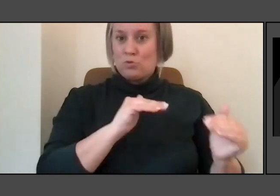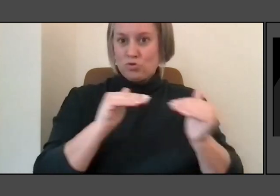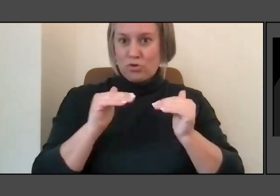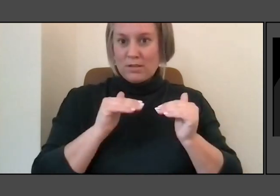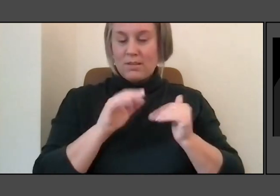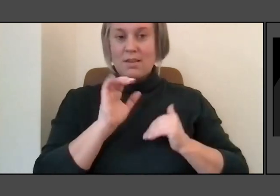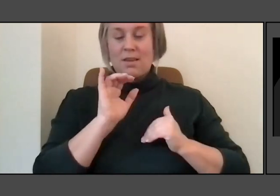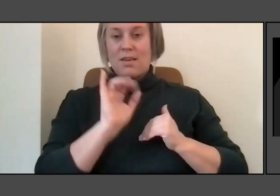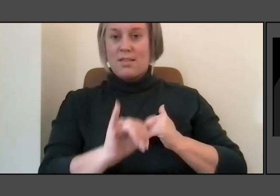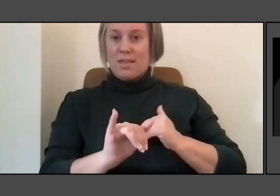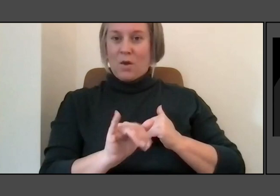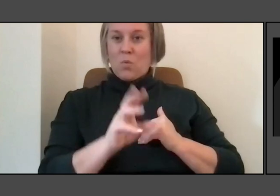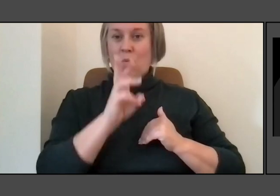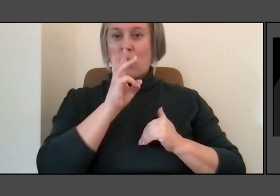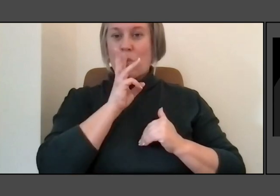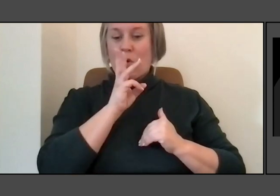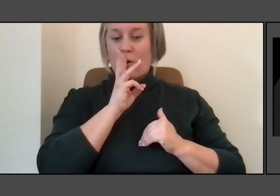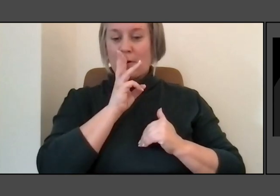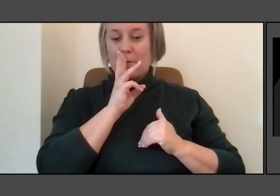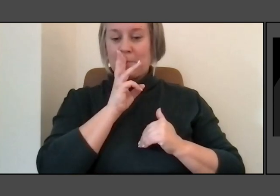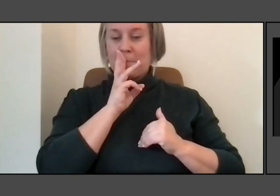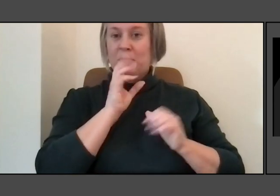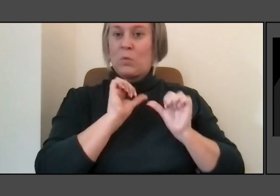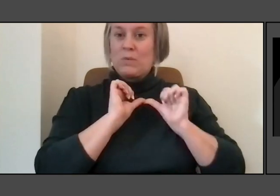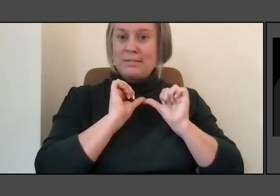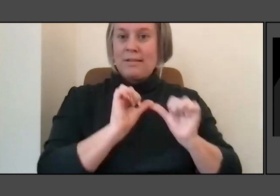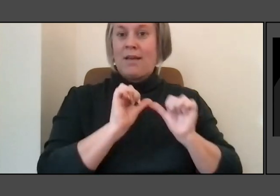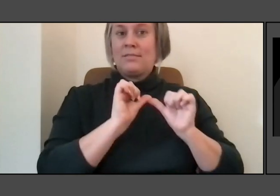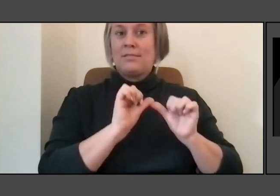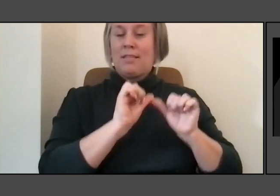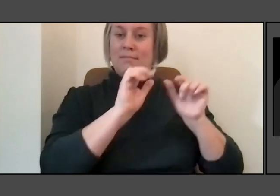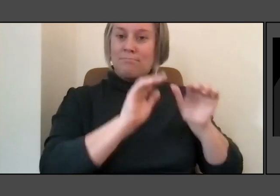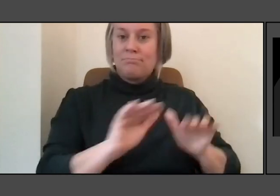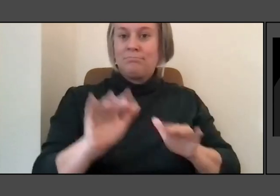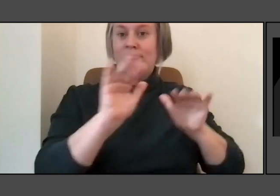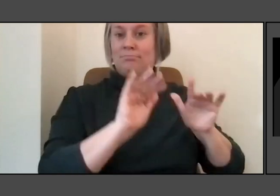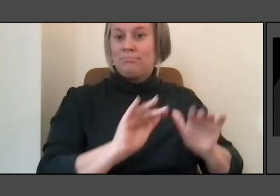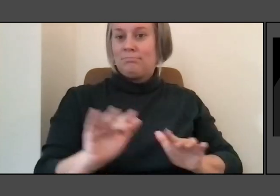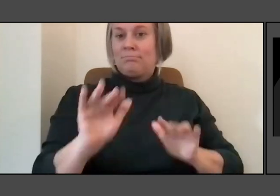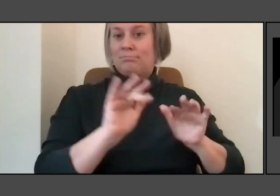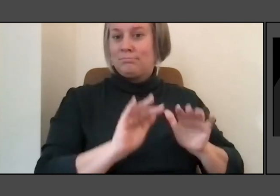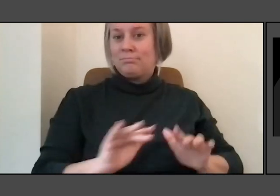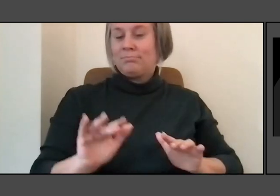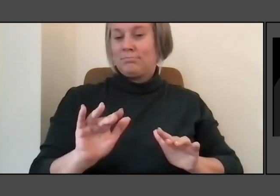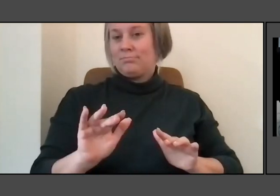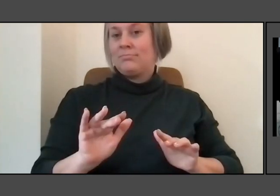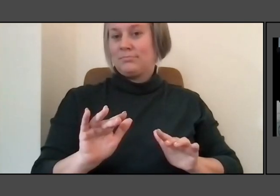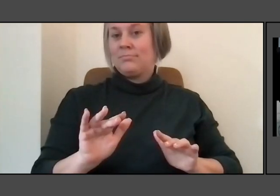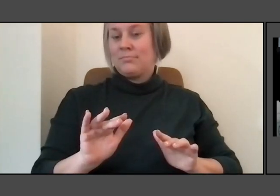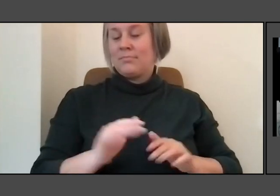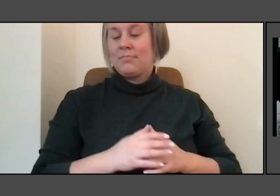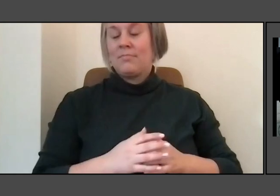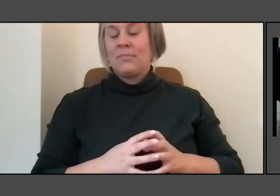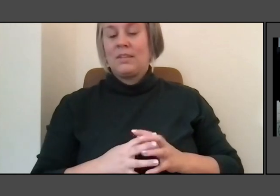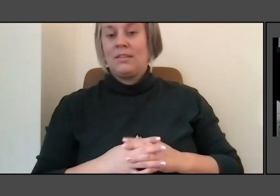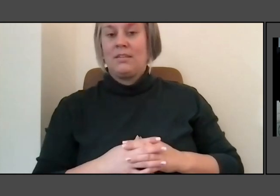that was constantly moving at the at the women's table as well, you know, very, very different way